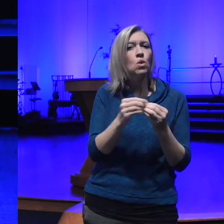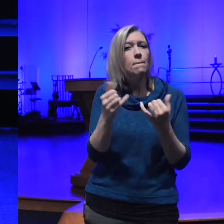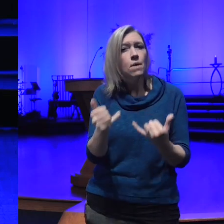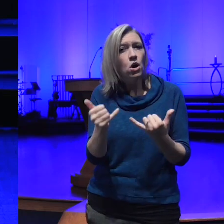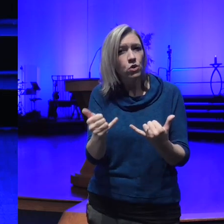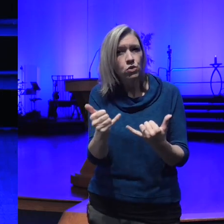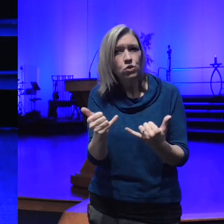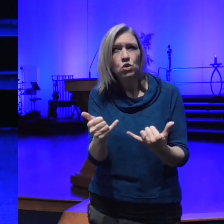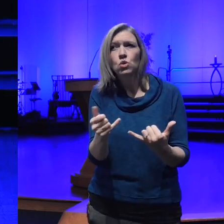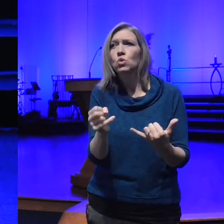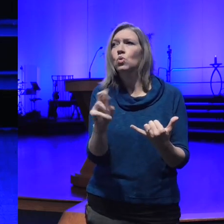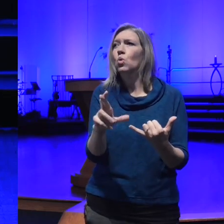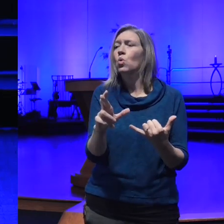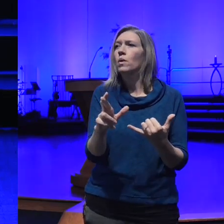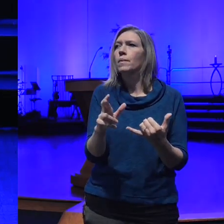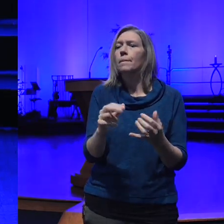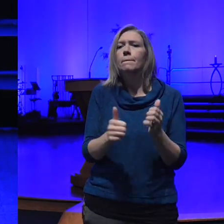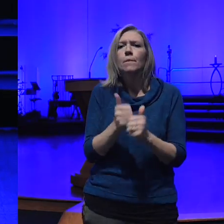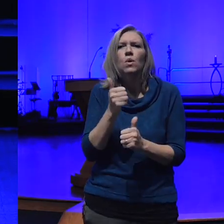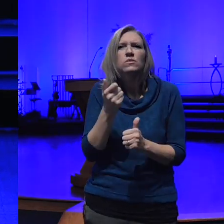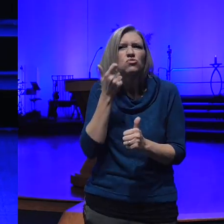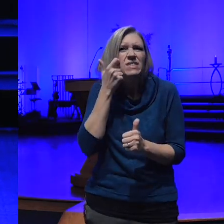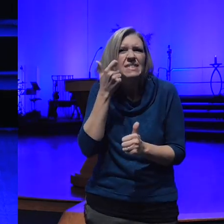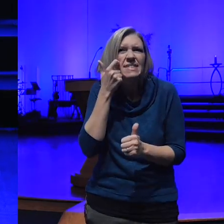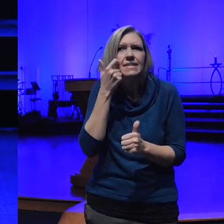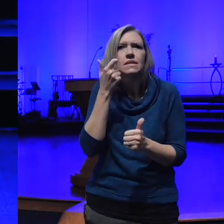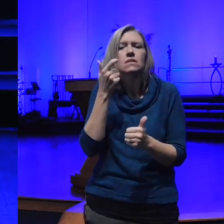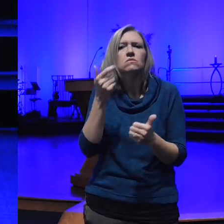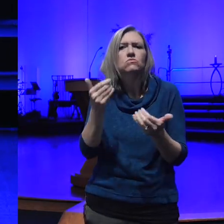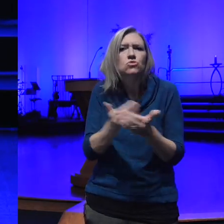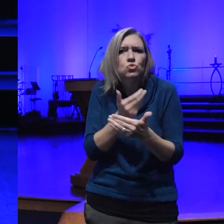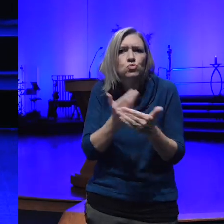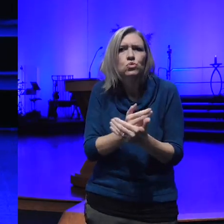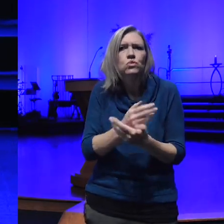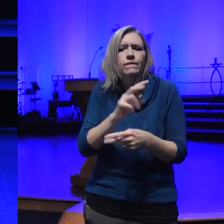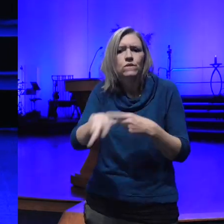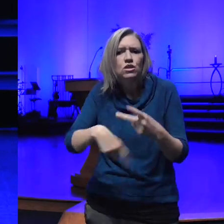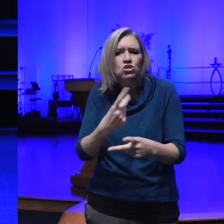and greatest meaning it's the enlightened version of our staff policies and that sort